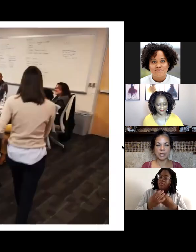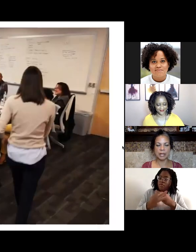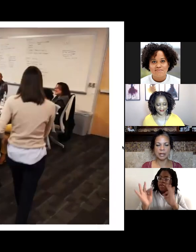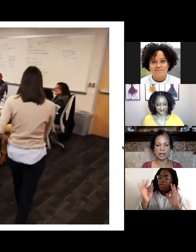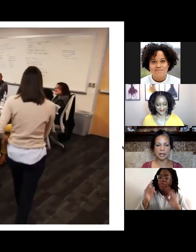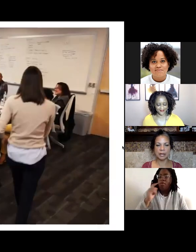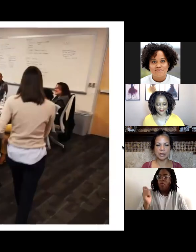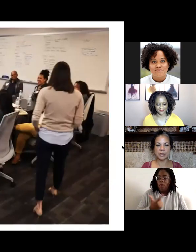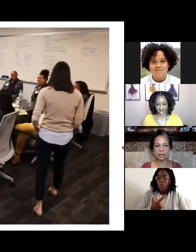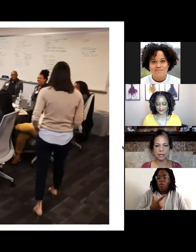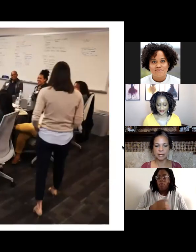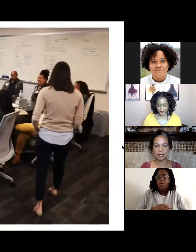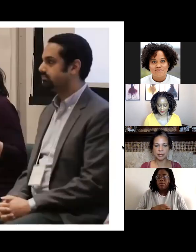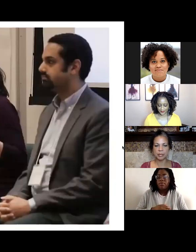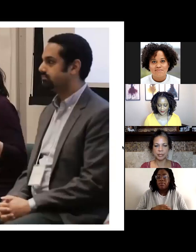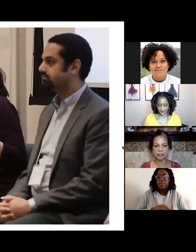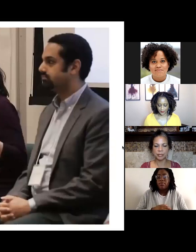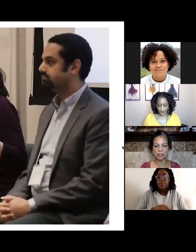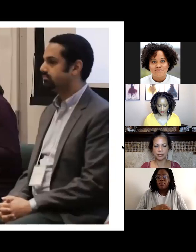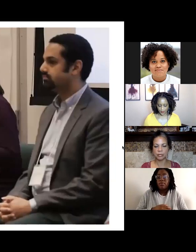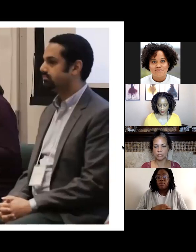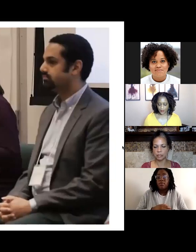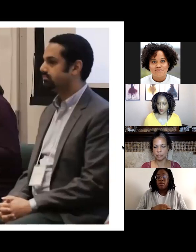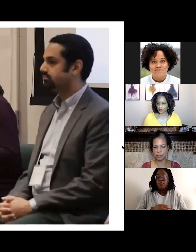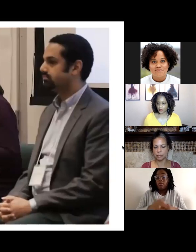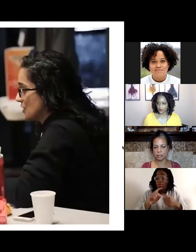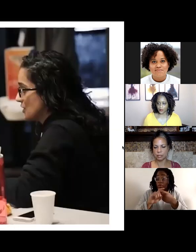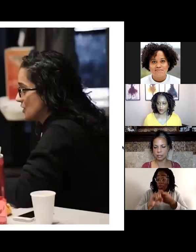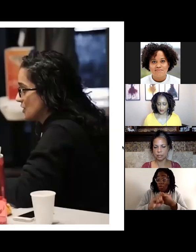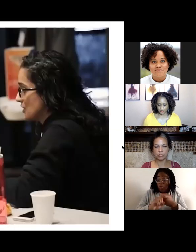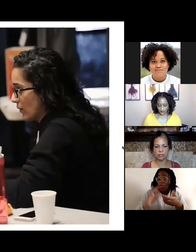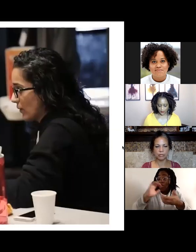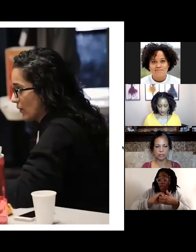Partnering with SVPLA means taking the time, to hear one another stories,